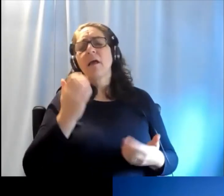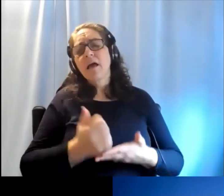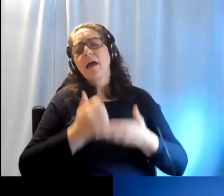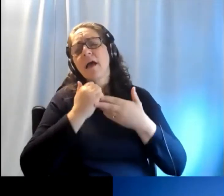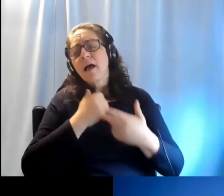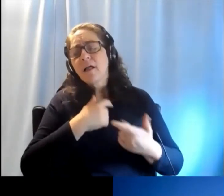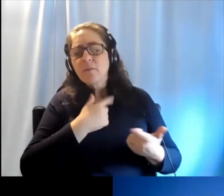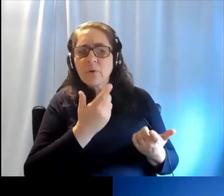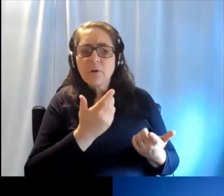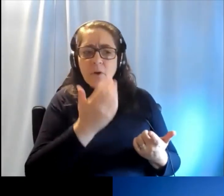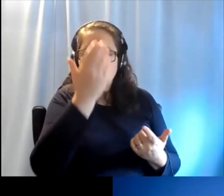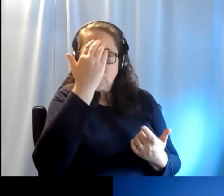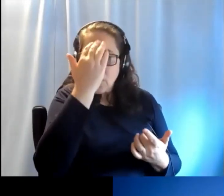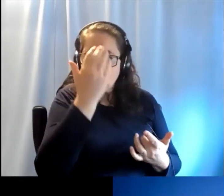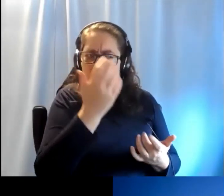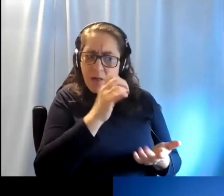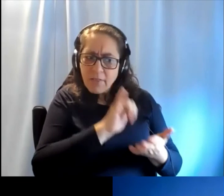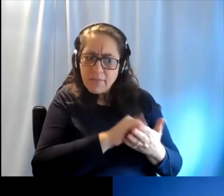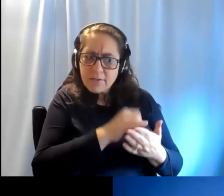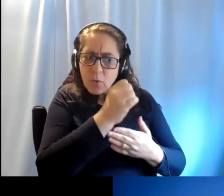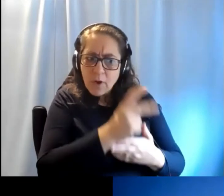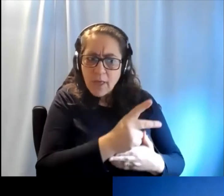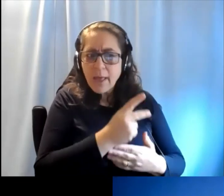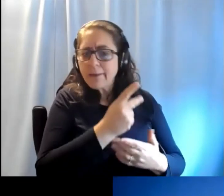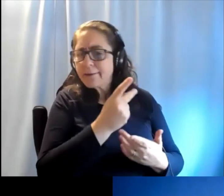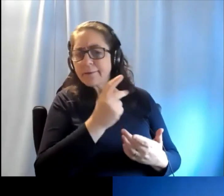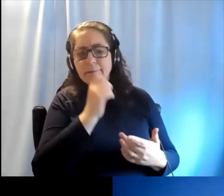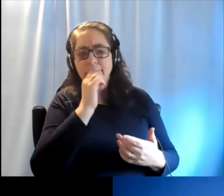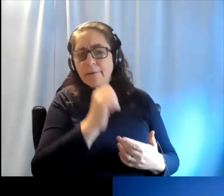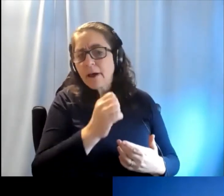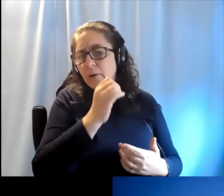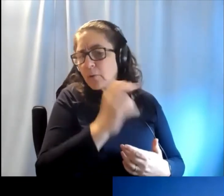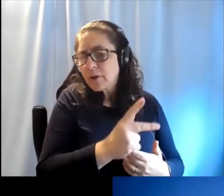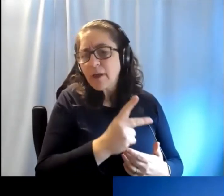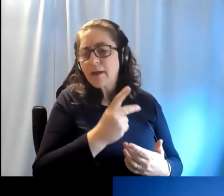is okay, how much is not okay, am I listening fine?